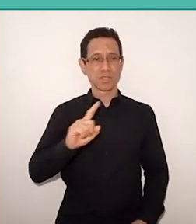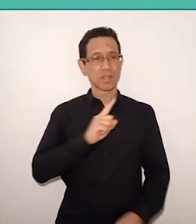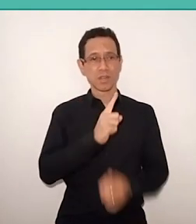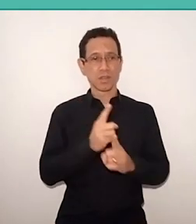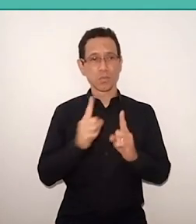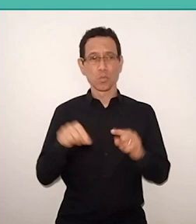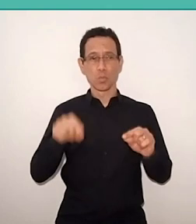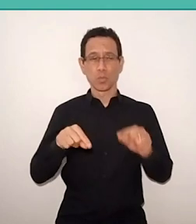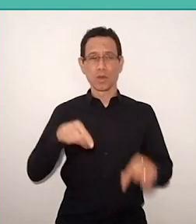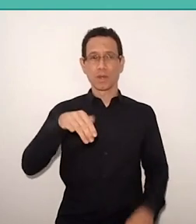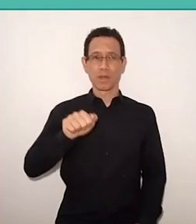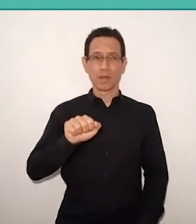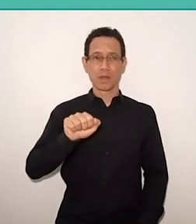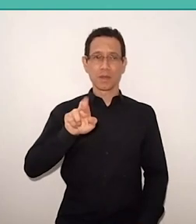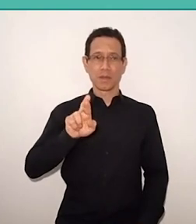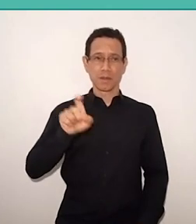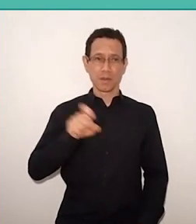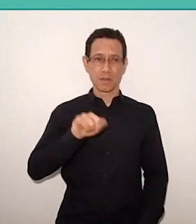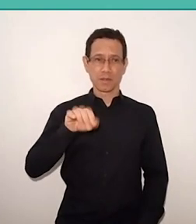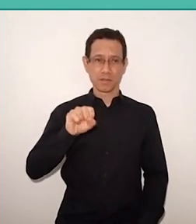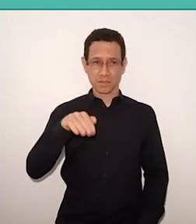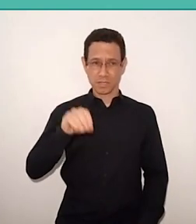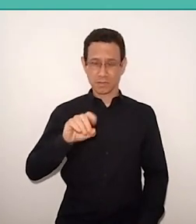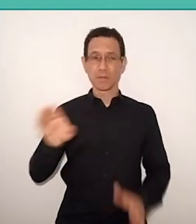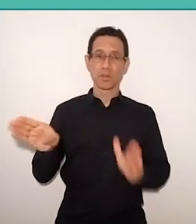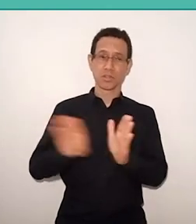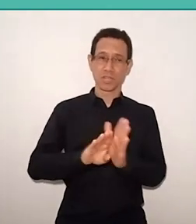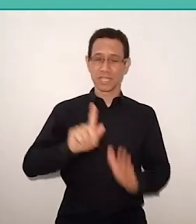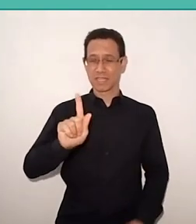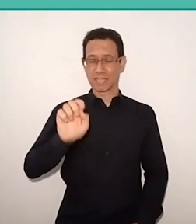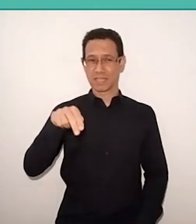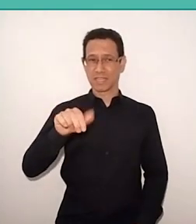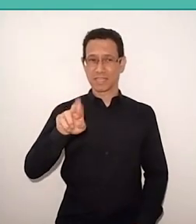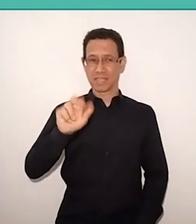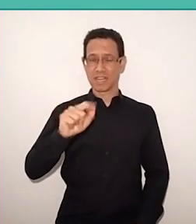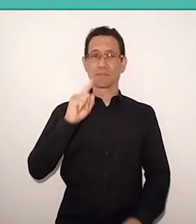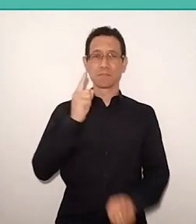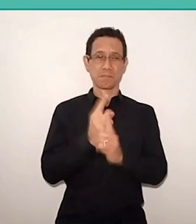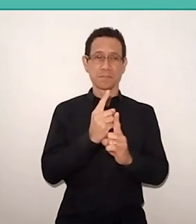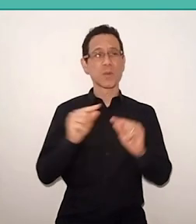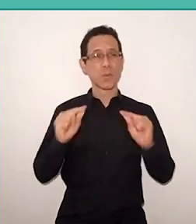and when he arrived in Geneva, it was in an encounter with anti-colonialism.